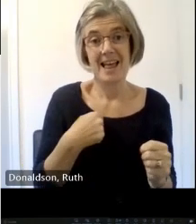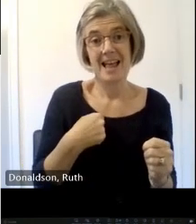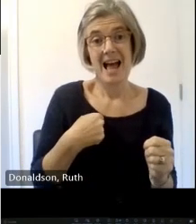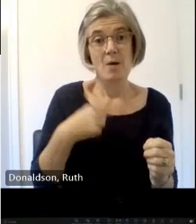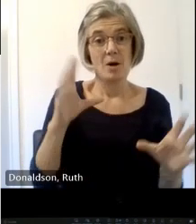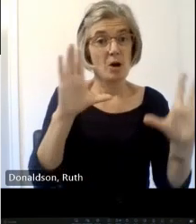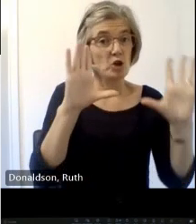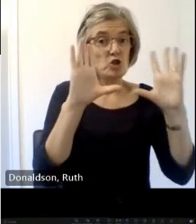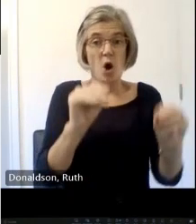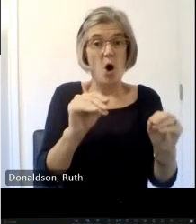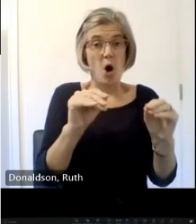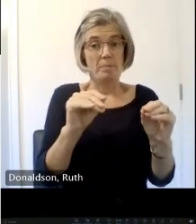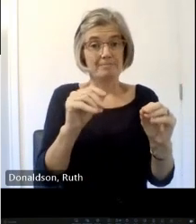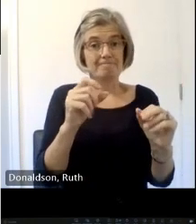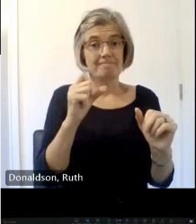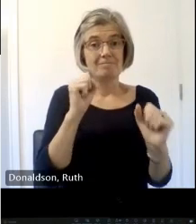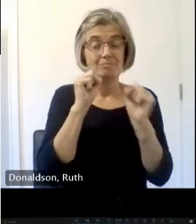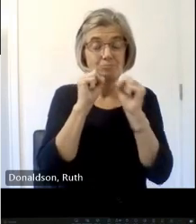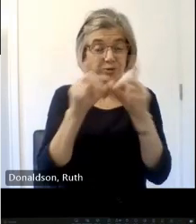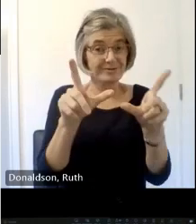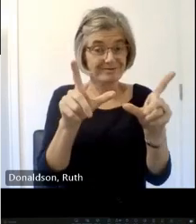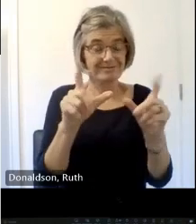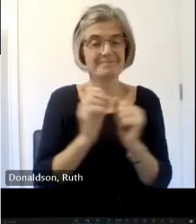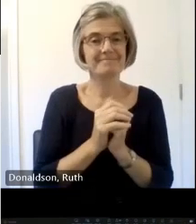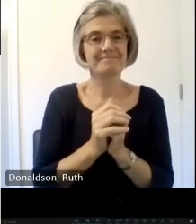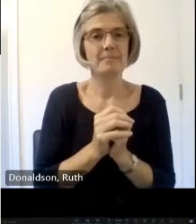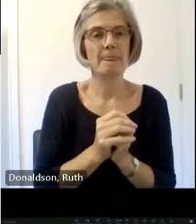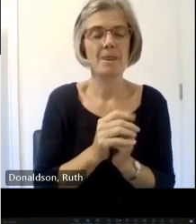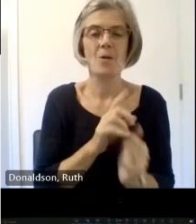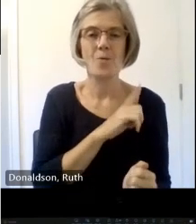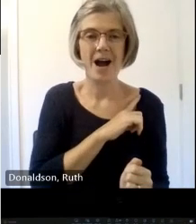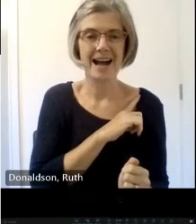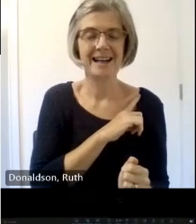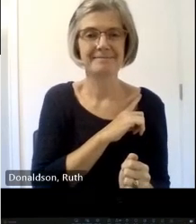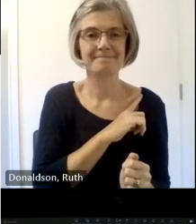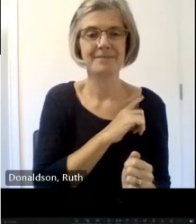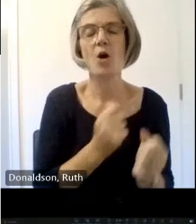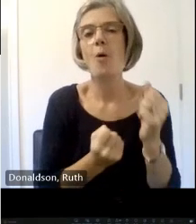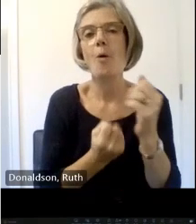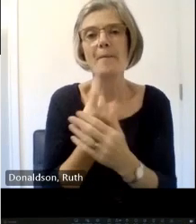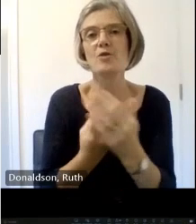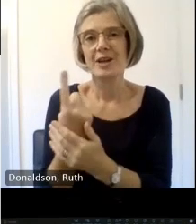anything but the point of this is to try it's an opportunity for those who are here in person to